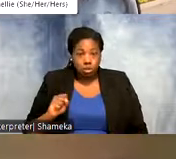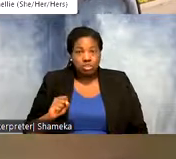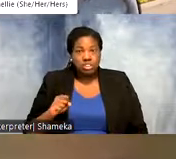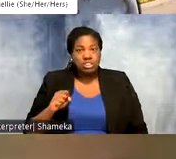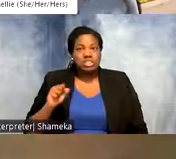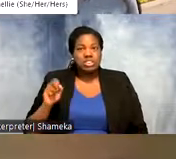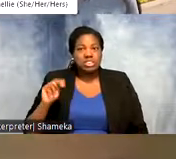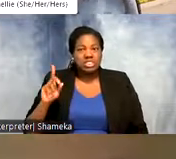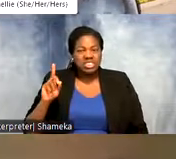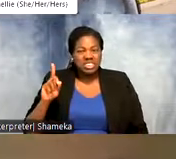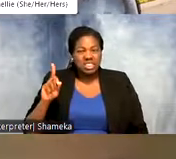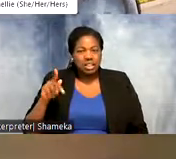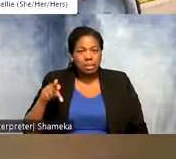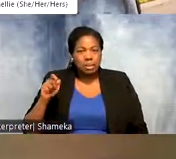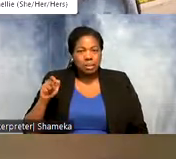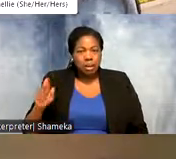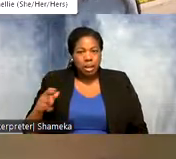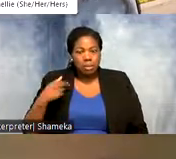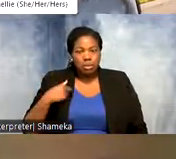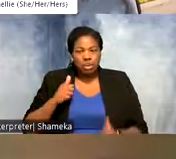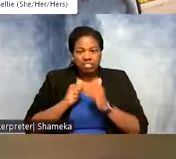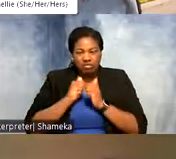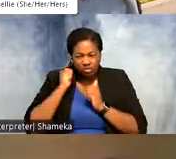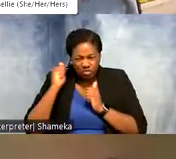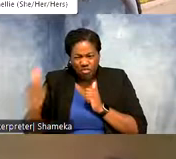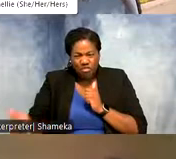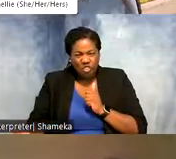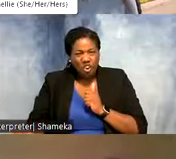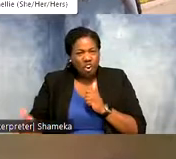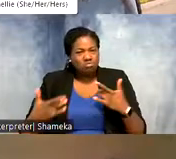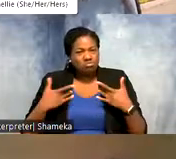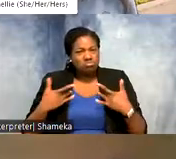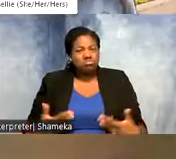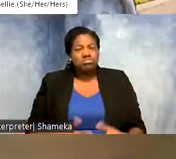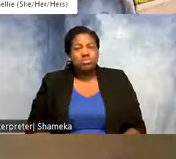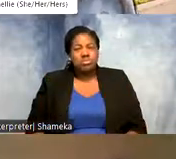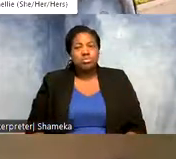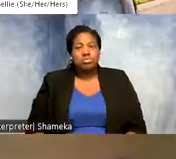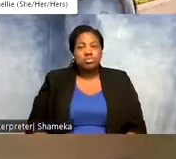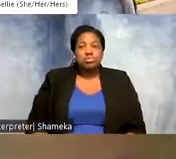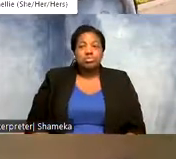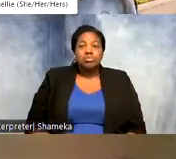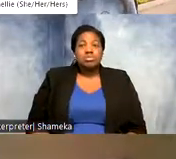a really much longer way than the black-bellied plover. The pectoral sandpiper we would consider it